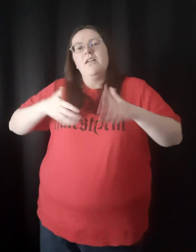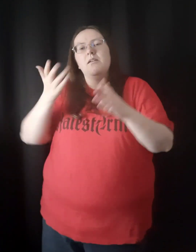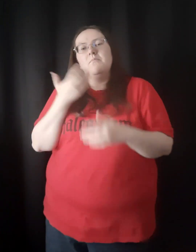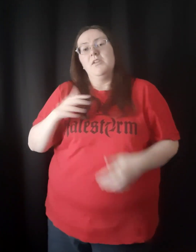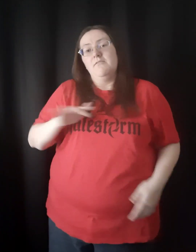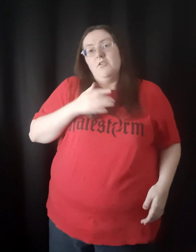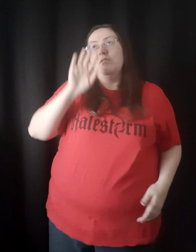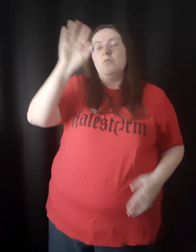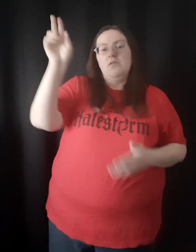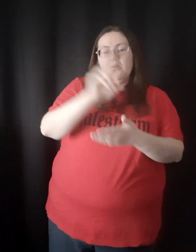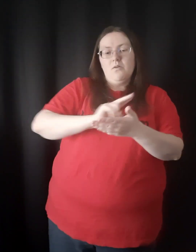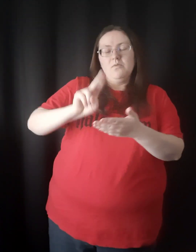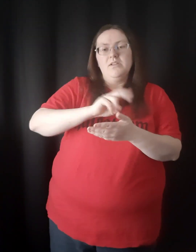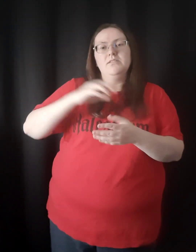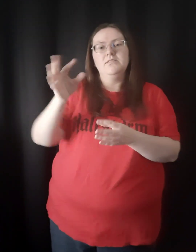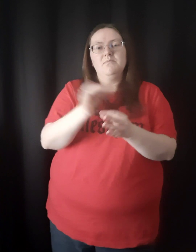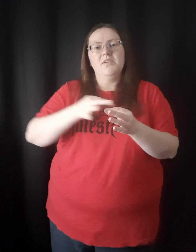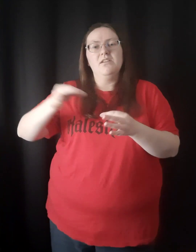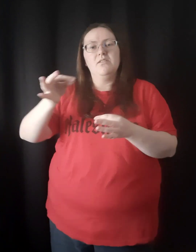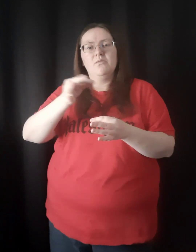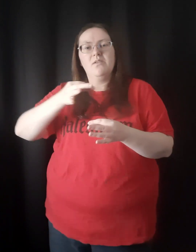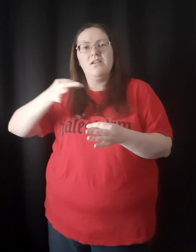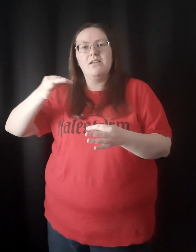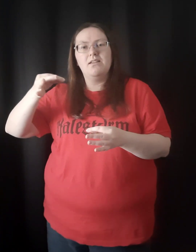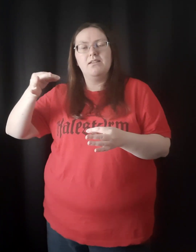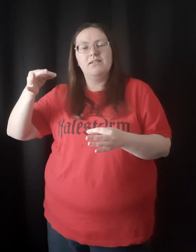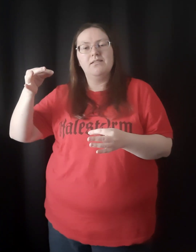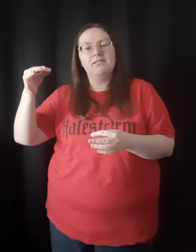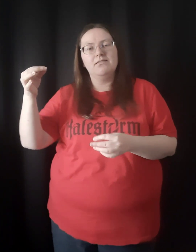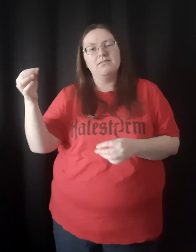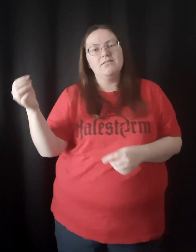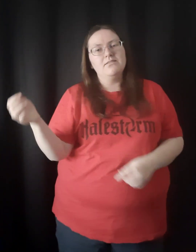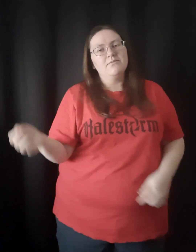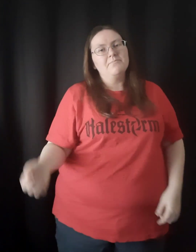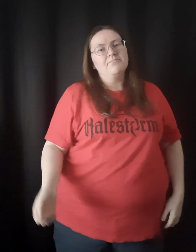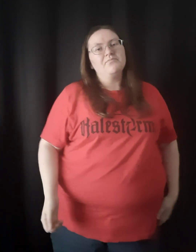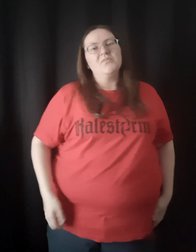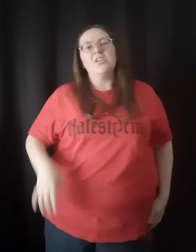Let me feel Your Holy Spirit